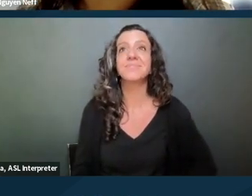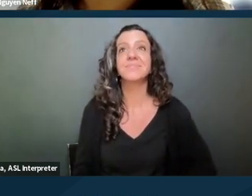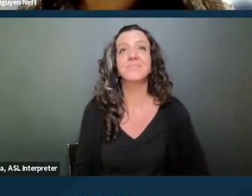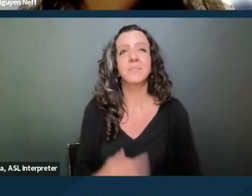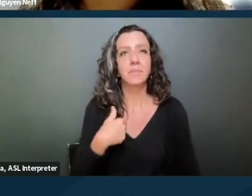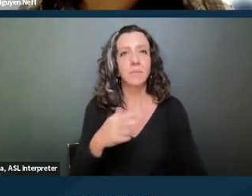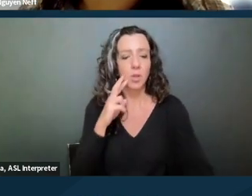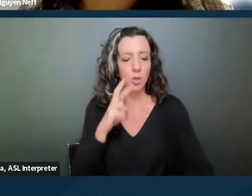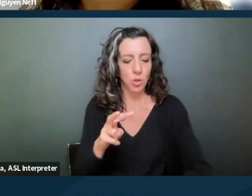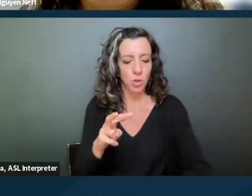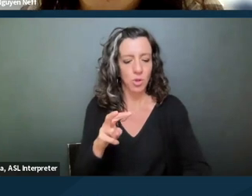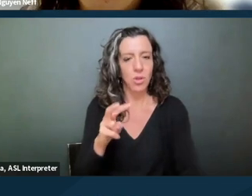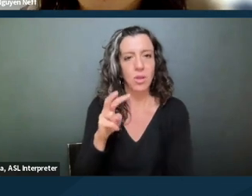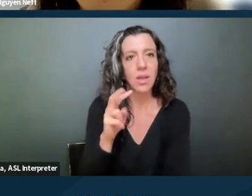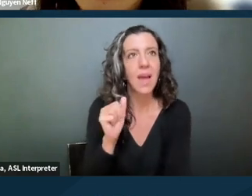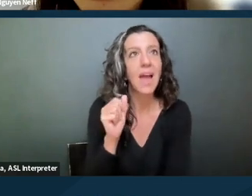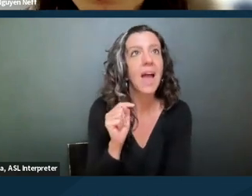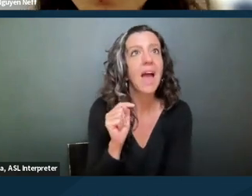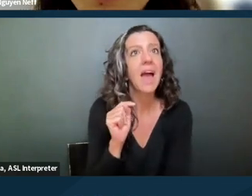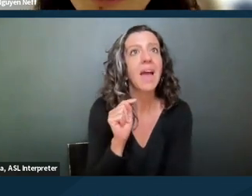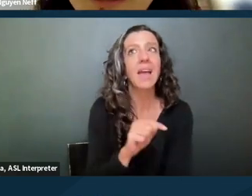I'm gonna look at the Q and A.